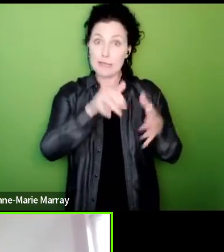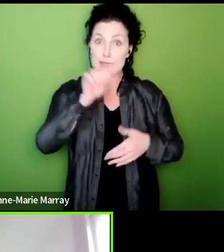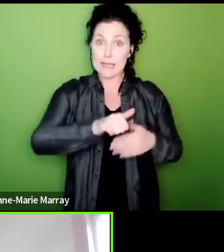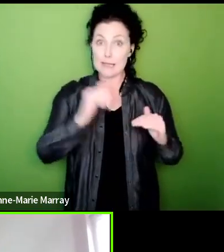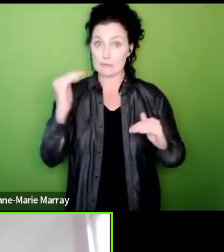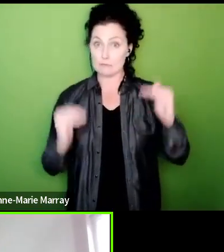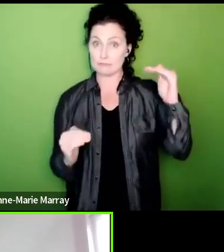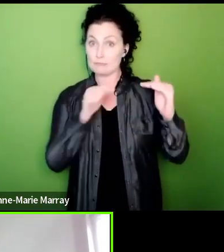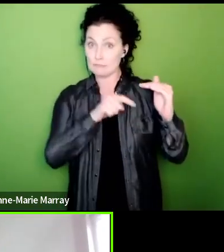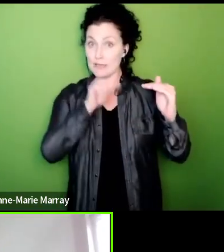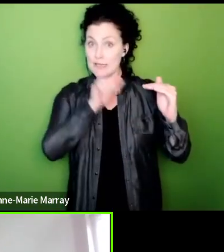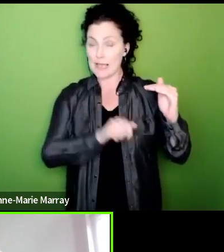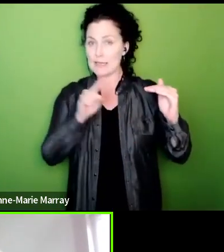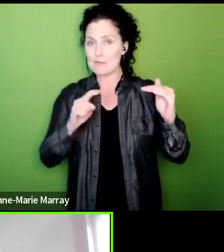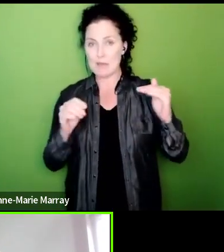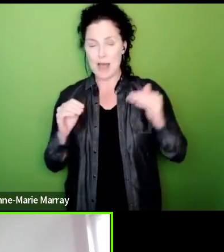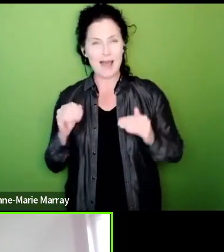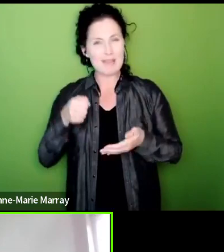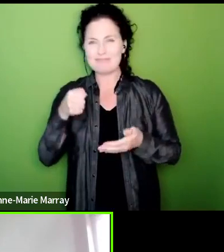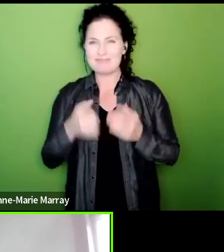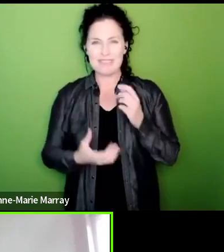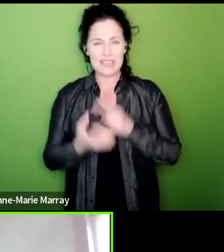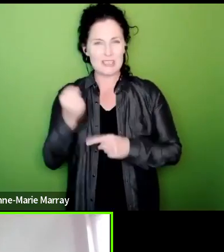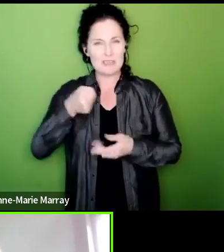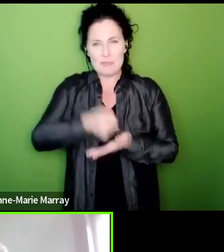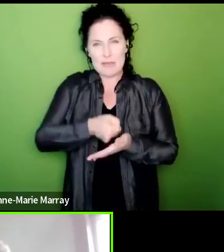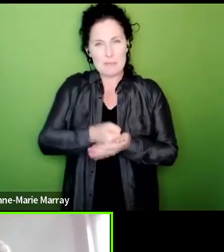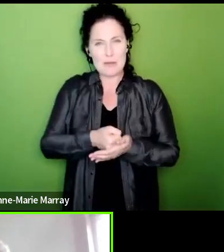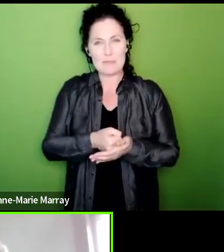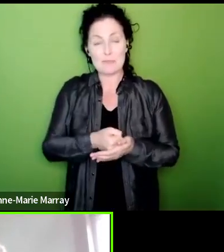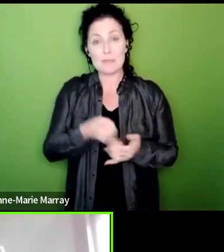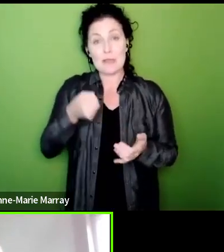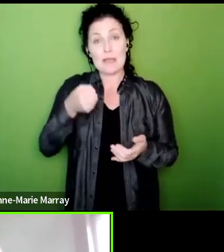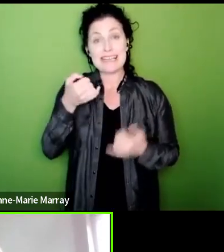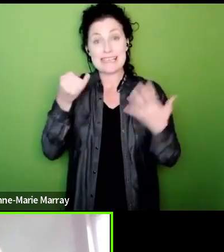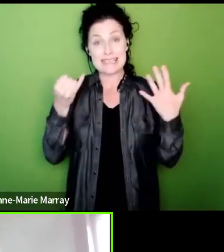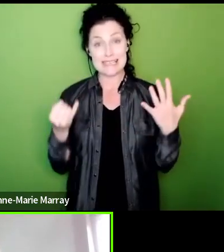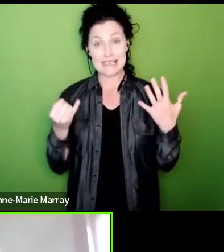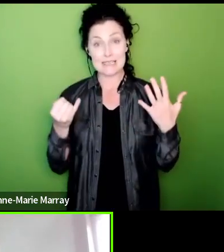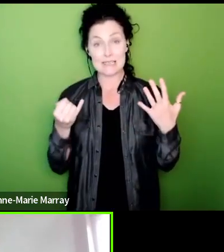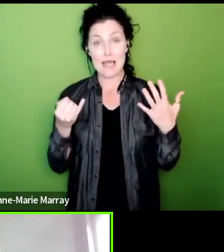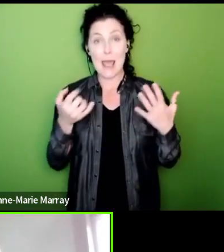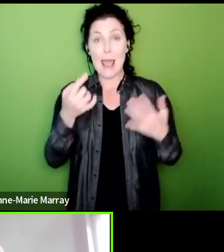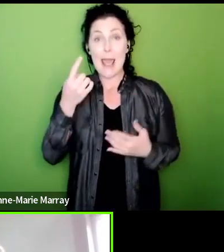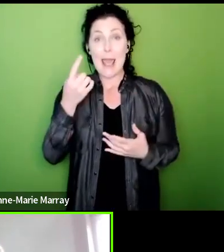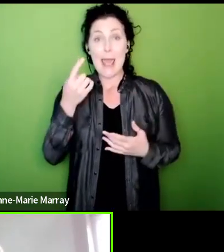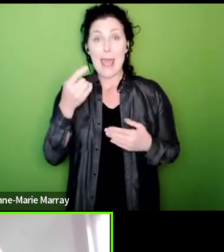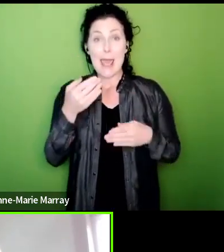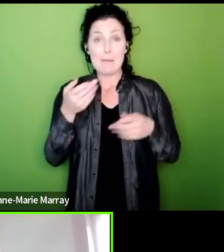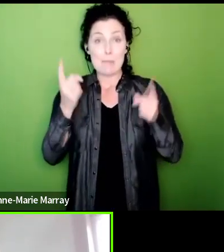quite get over the line there are at least six employers where we were one vote short of getting